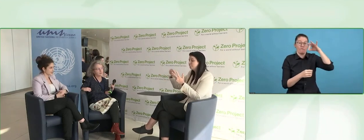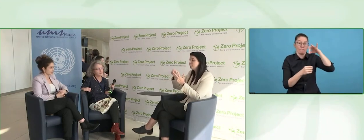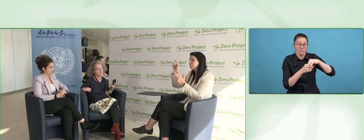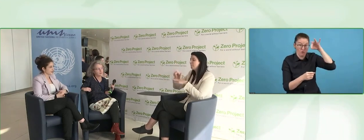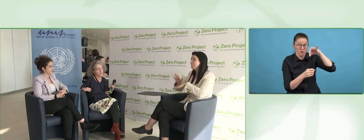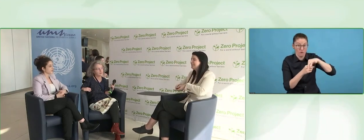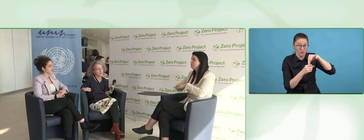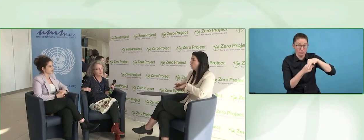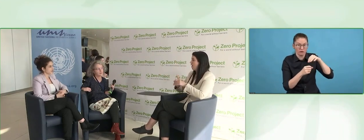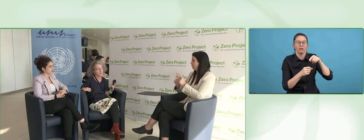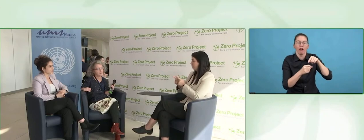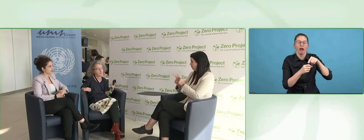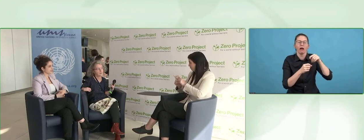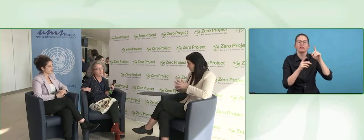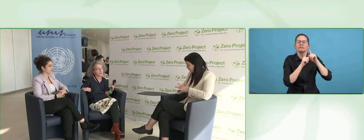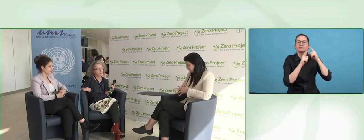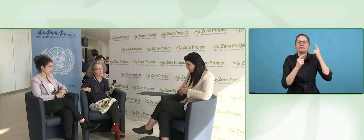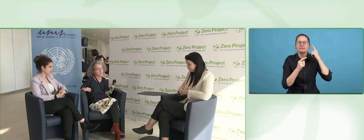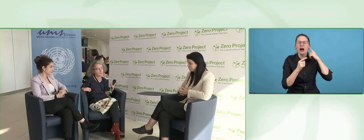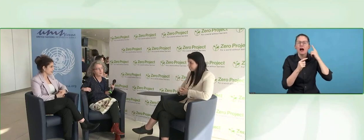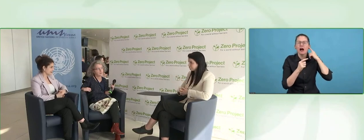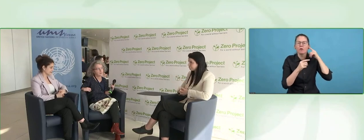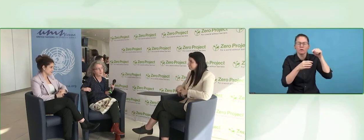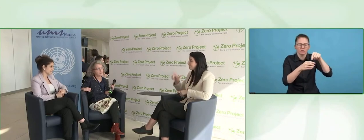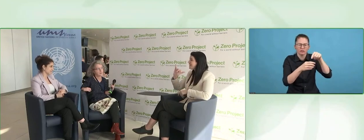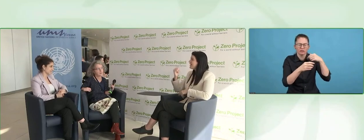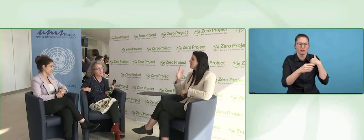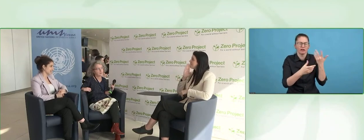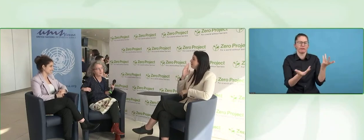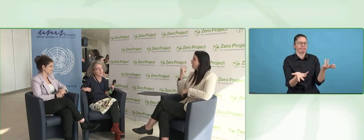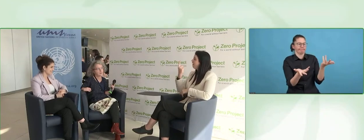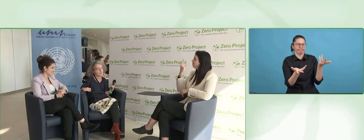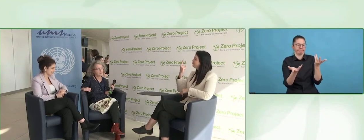The interpreter was the fourth for me, because she is not an assistant.